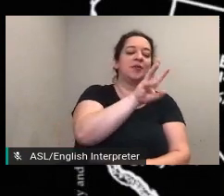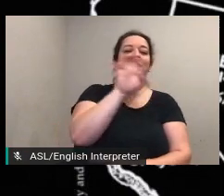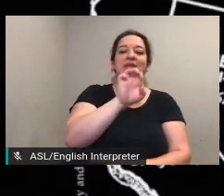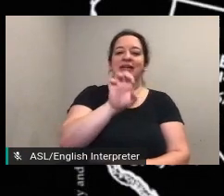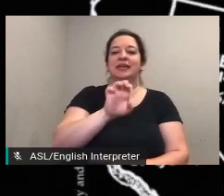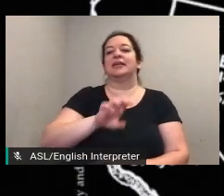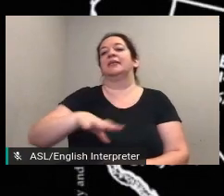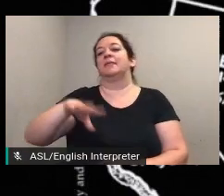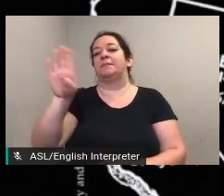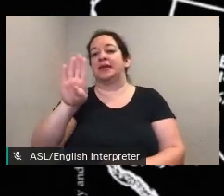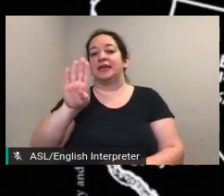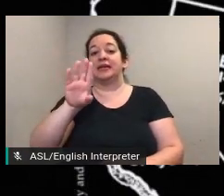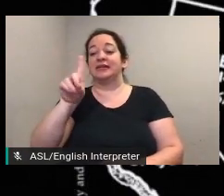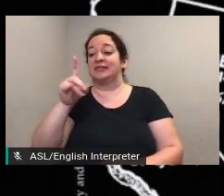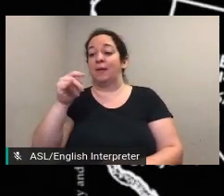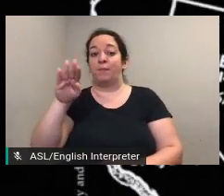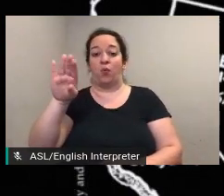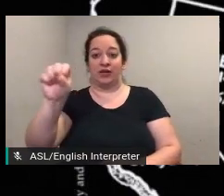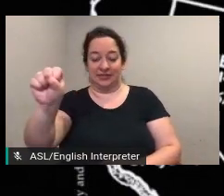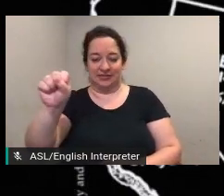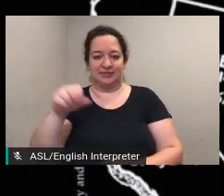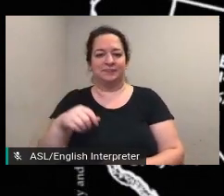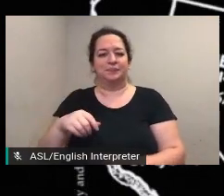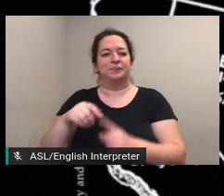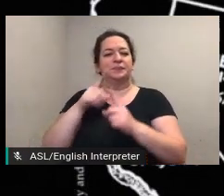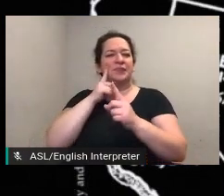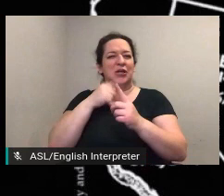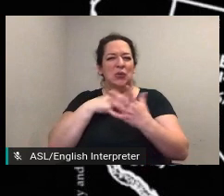we have already heard of we also discover new information about